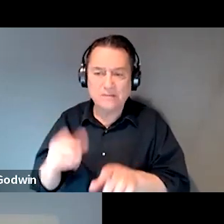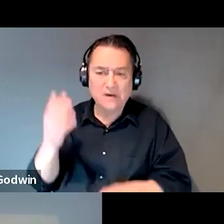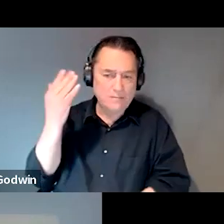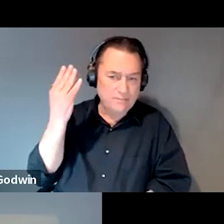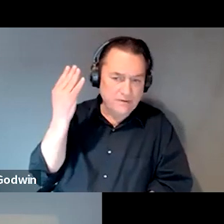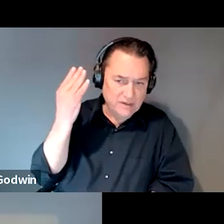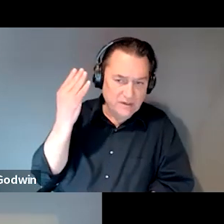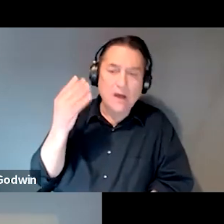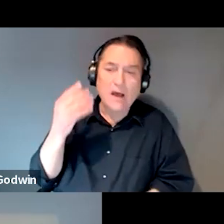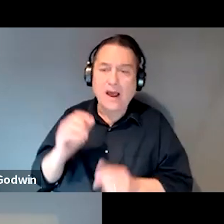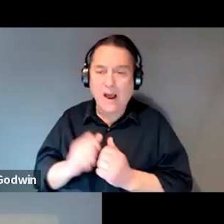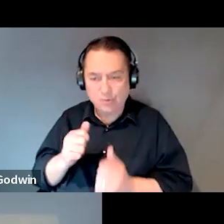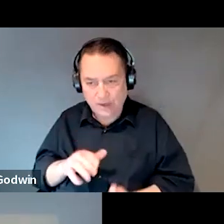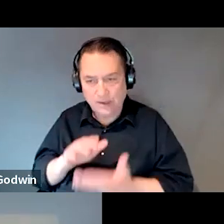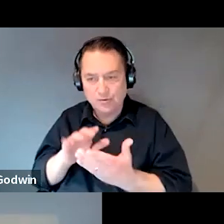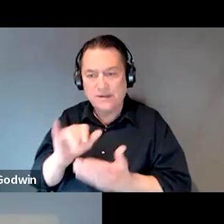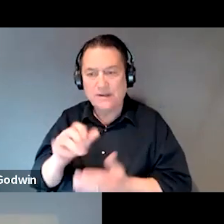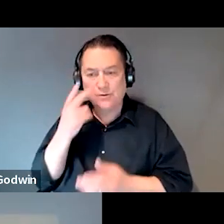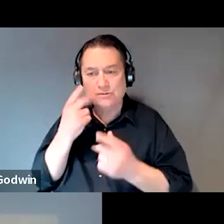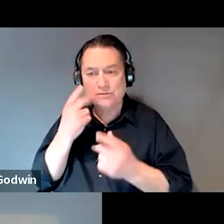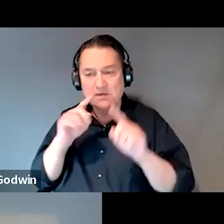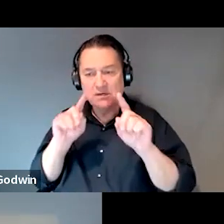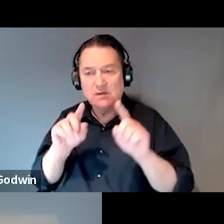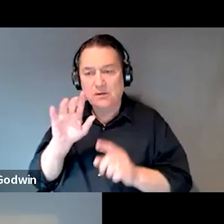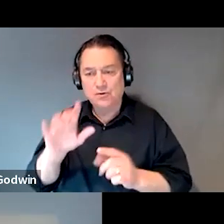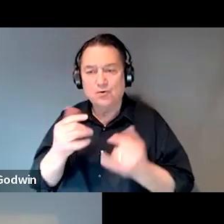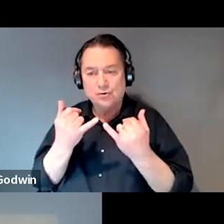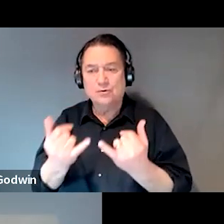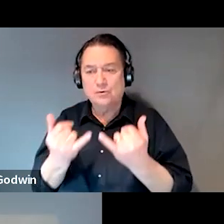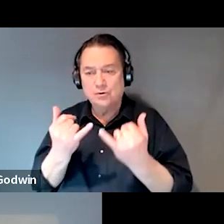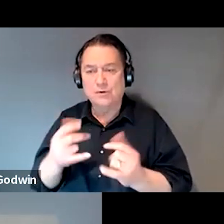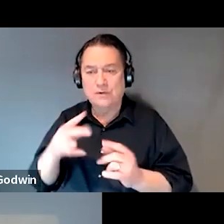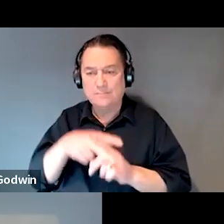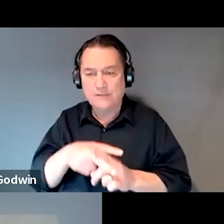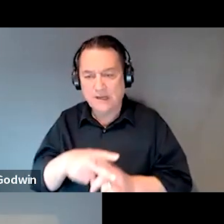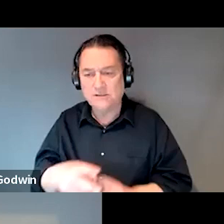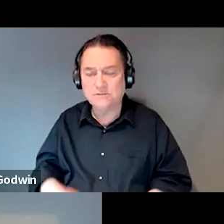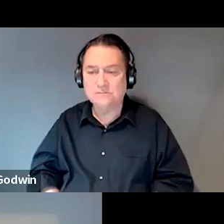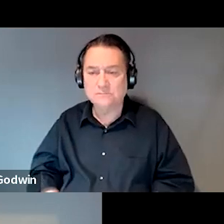that to kinda see success in your current application. So that's great. Thanks.